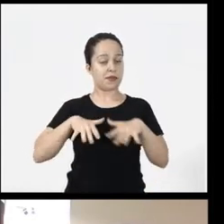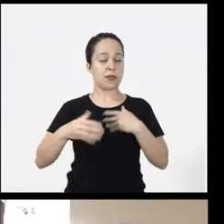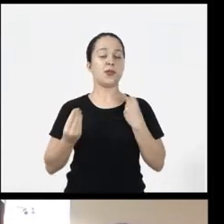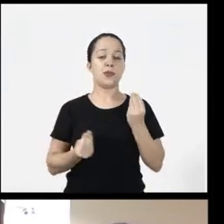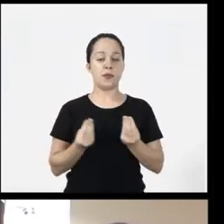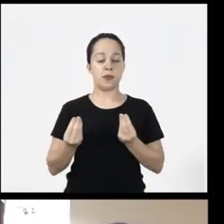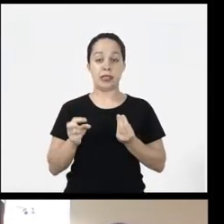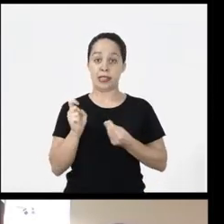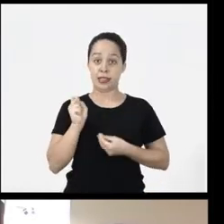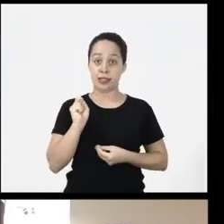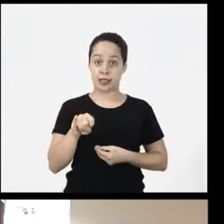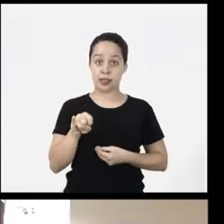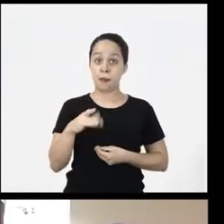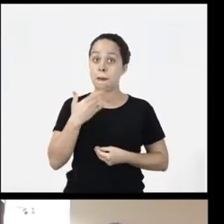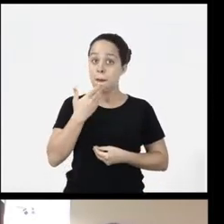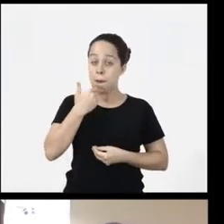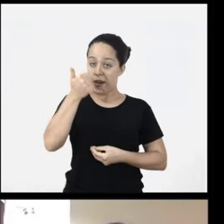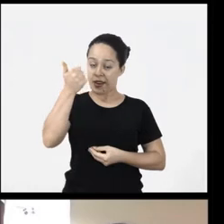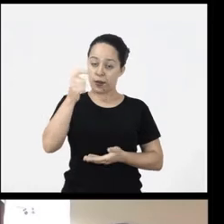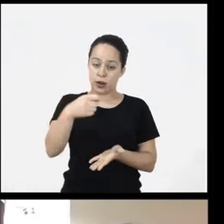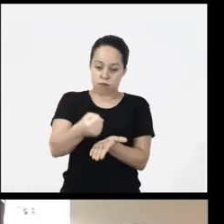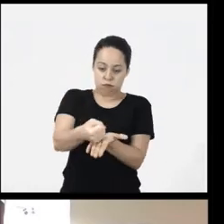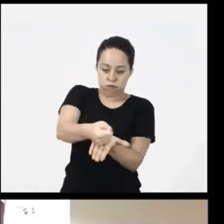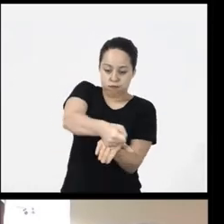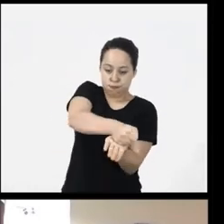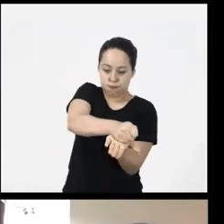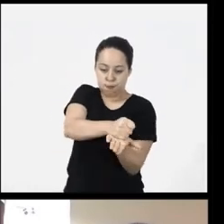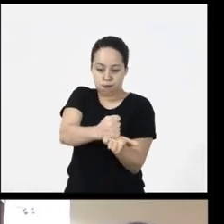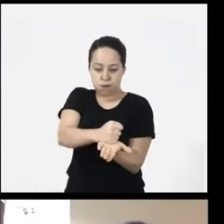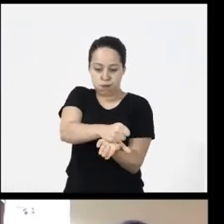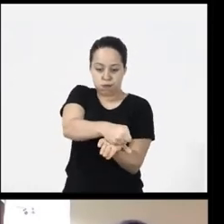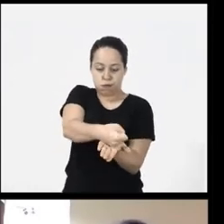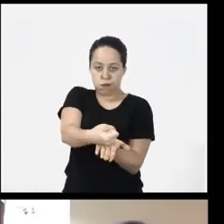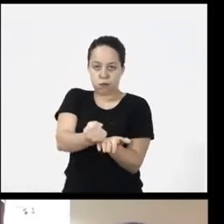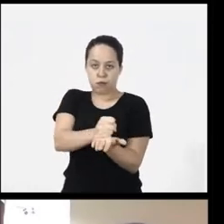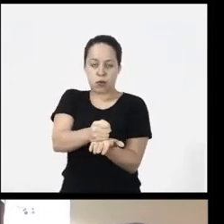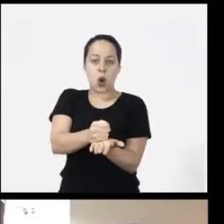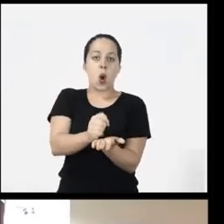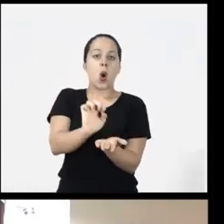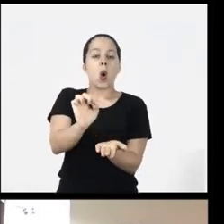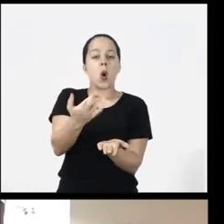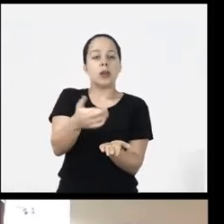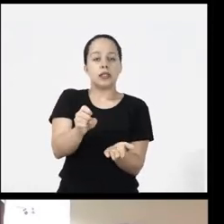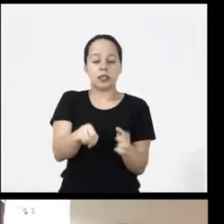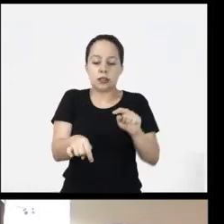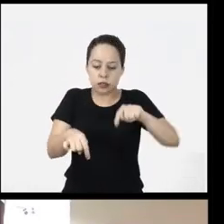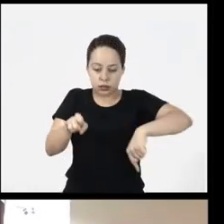if it is better to press the mouse in the shape of a stick if it is better for him to press a key